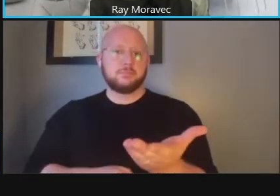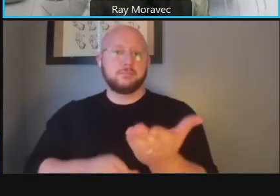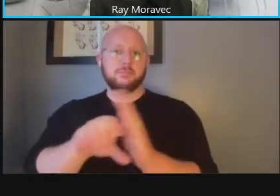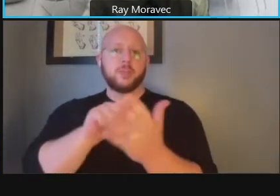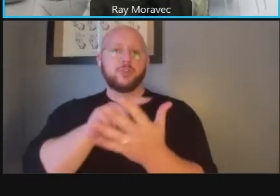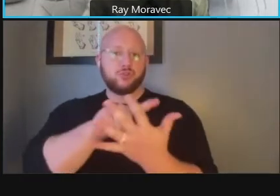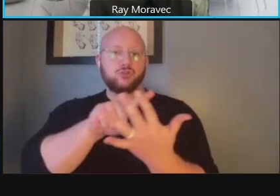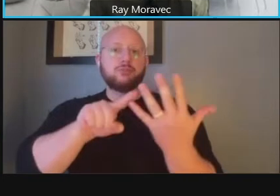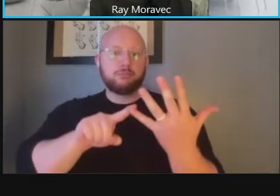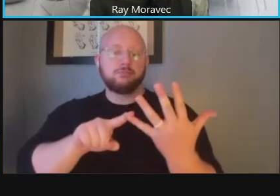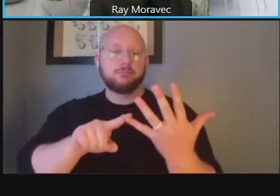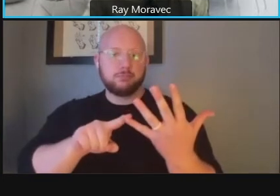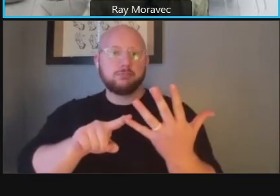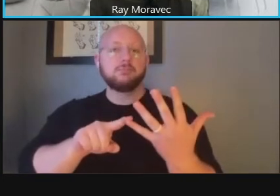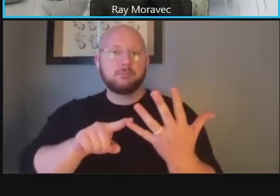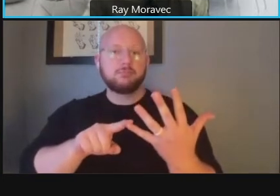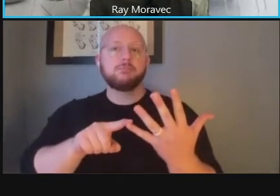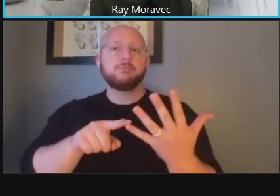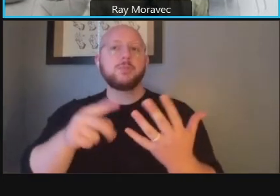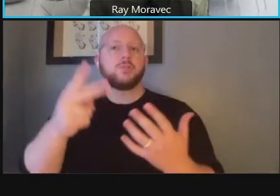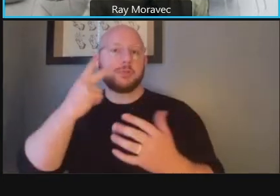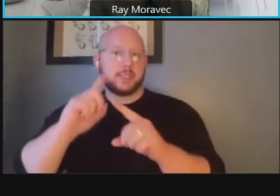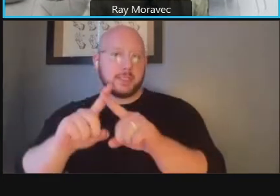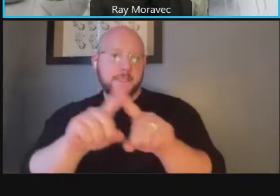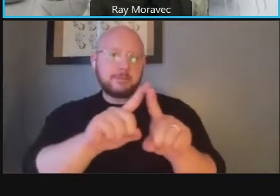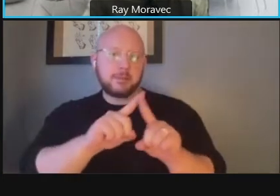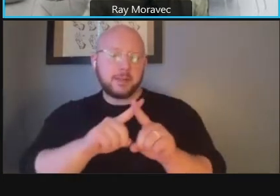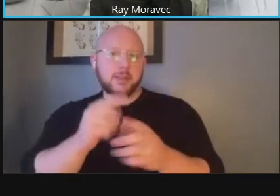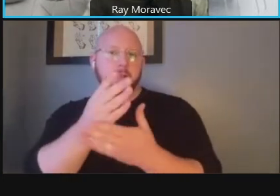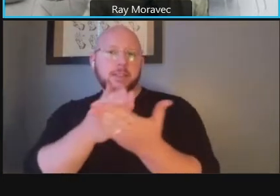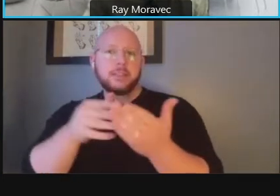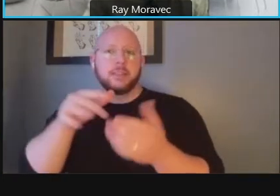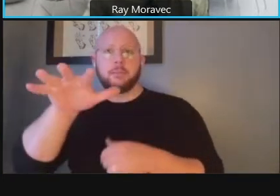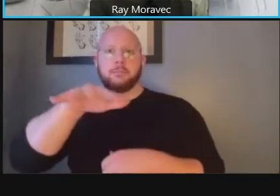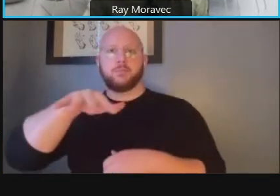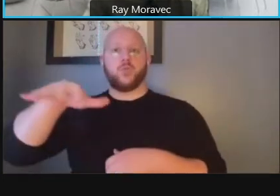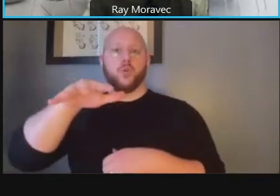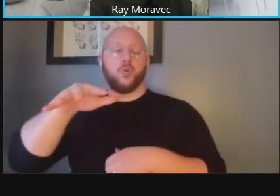pictures of sort of the difference you see even some of the open grade areas for venting in the